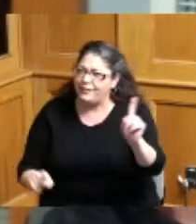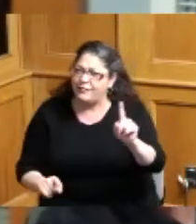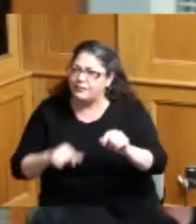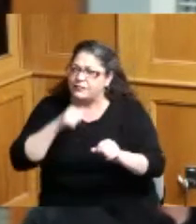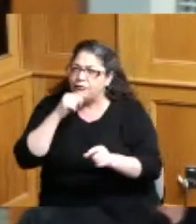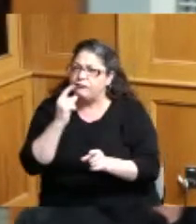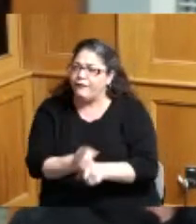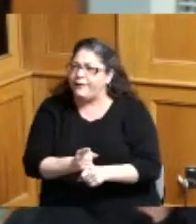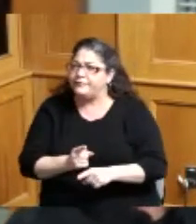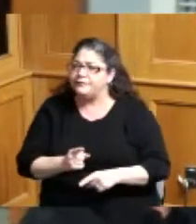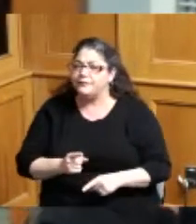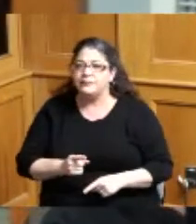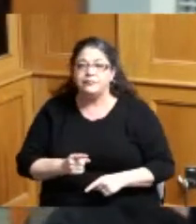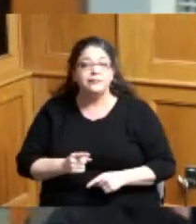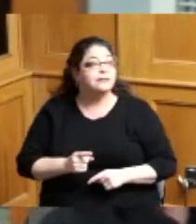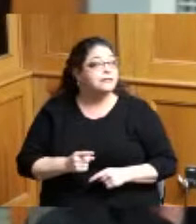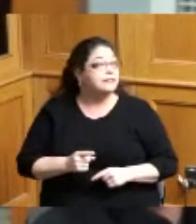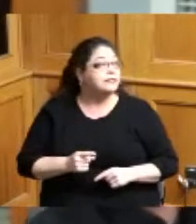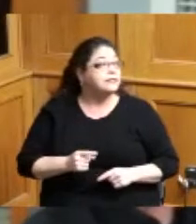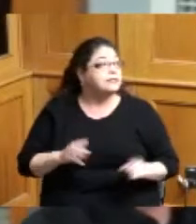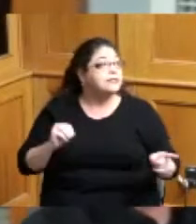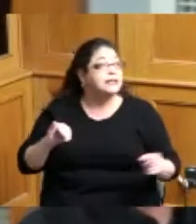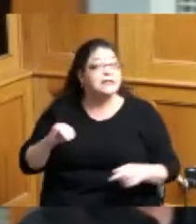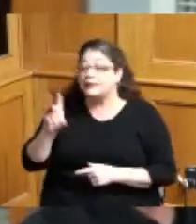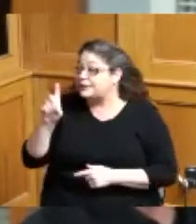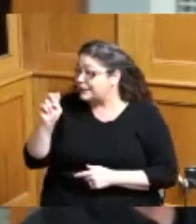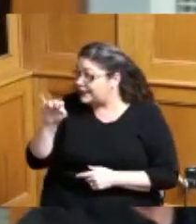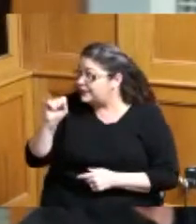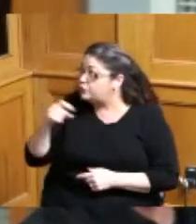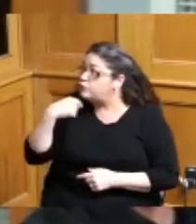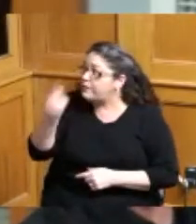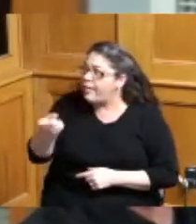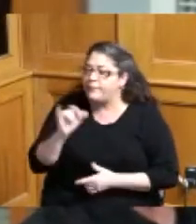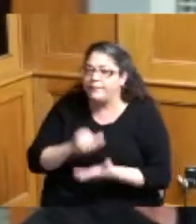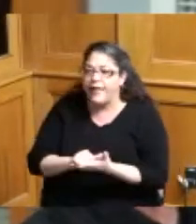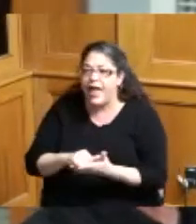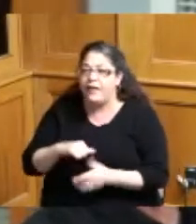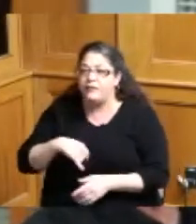not at all miss Denise Driehaus let them know that called up Jeff Berding and say look here